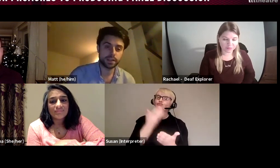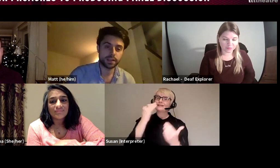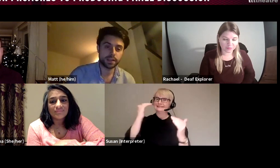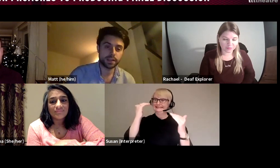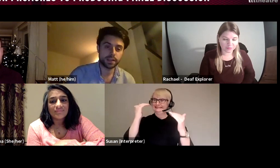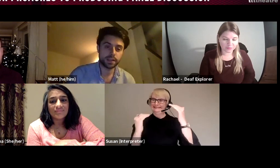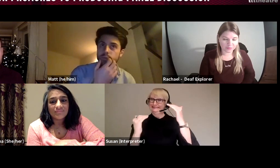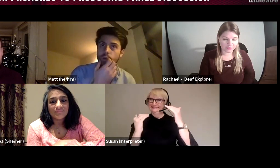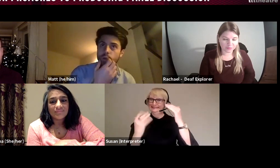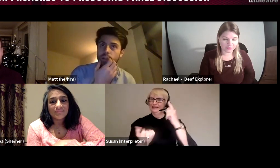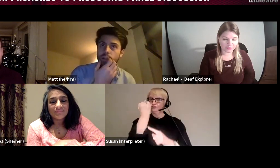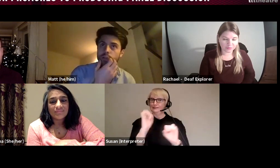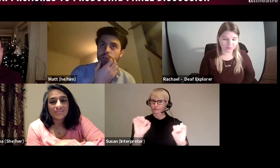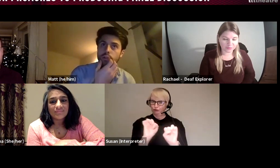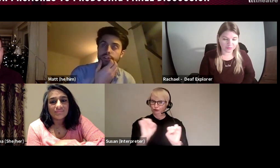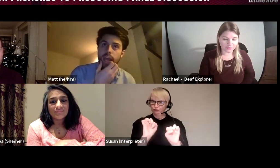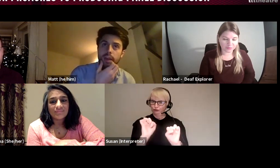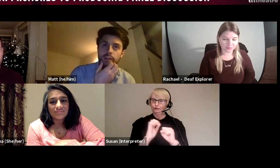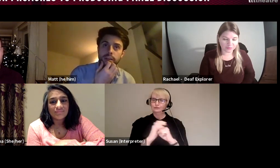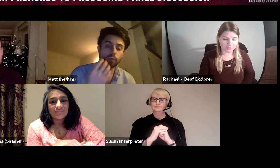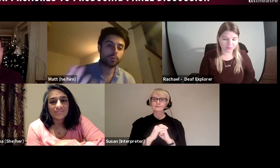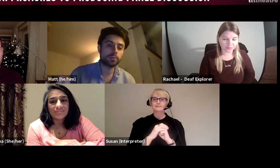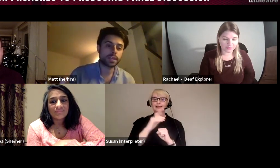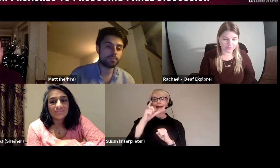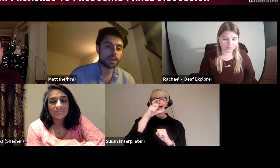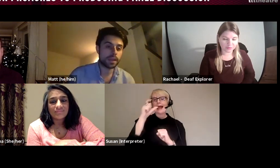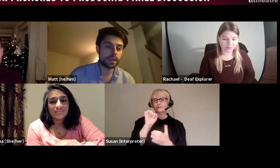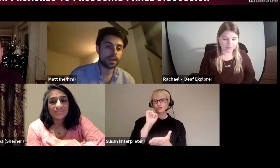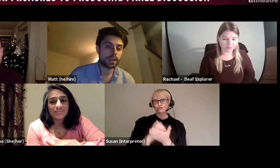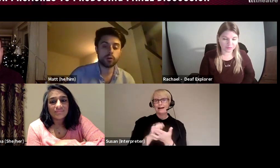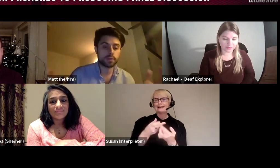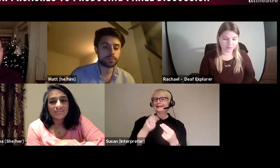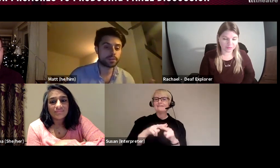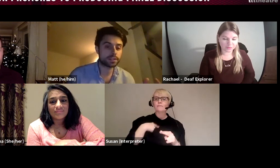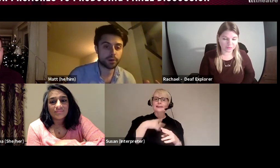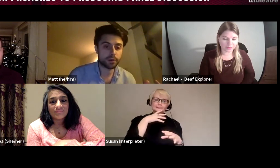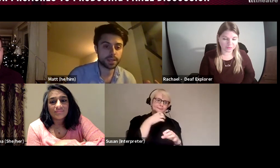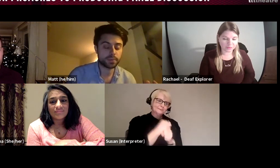and as Alex says, when you're not sharing what problems there might be or what parameters there